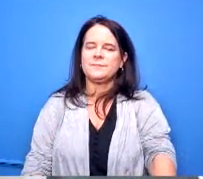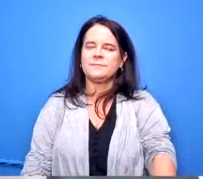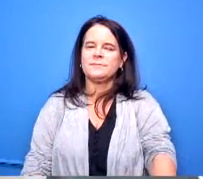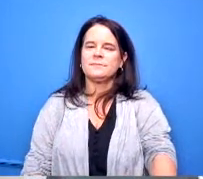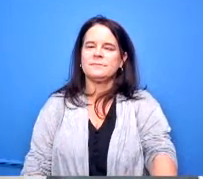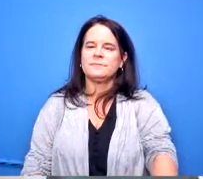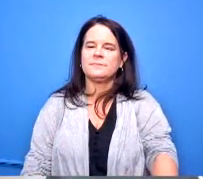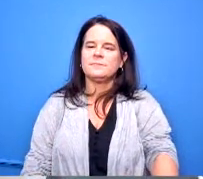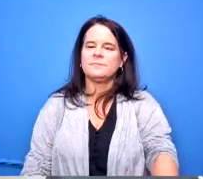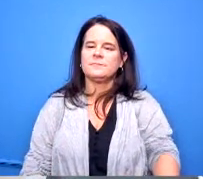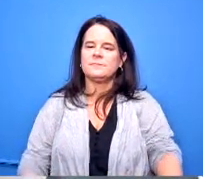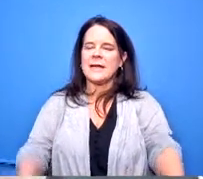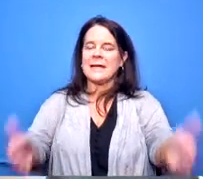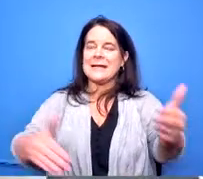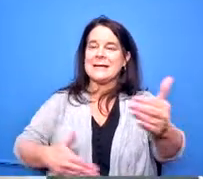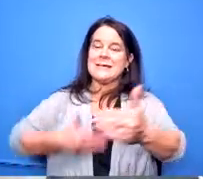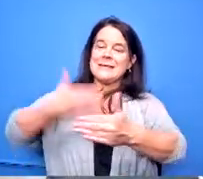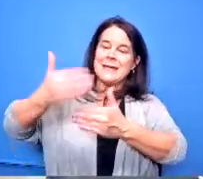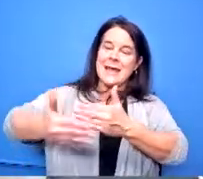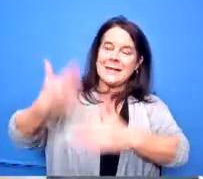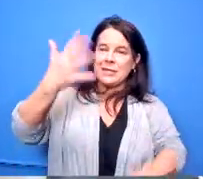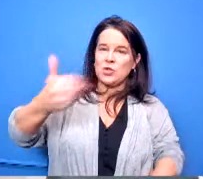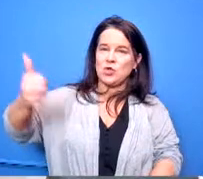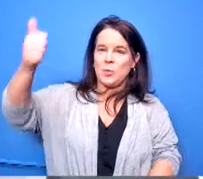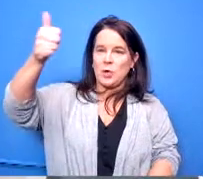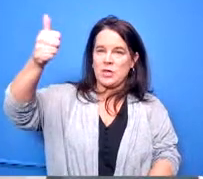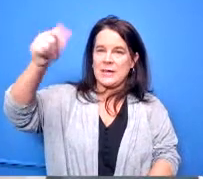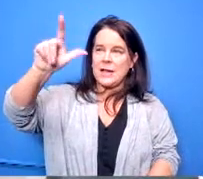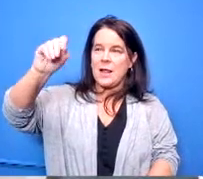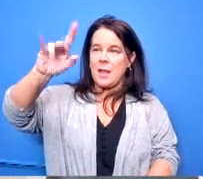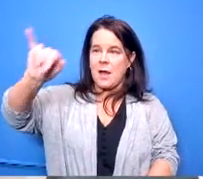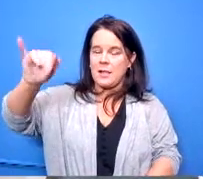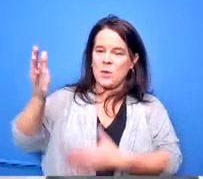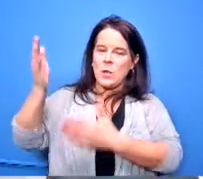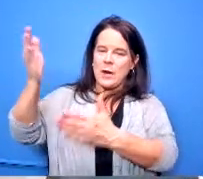to our superintendent's recommendation so dr lolly your first recommendation please